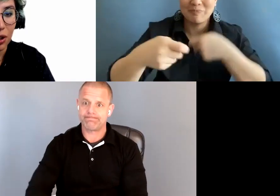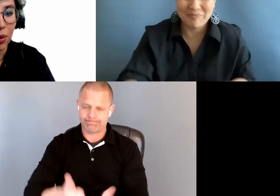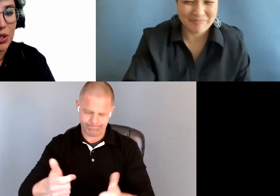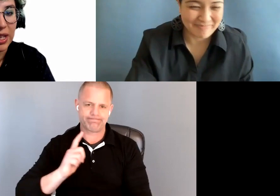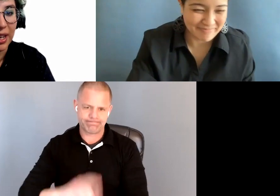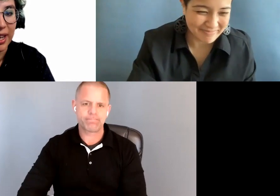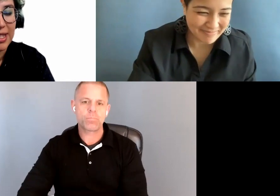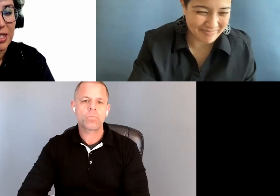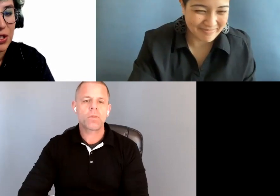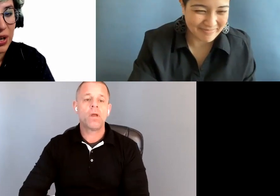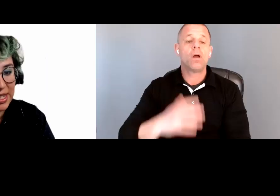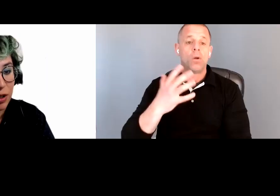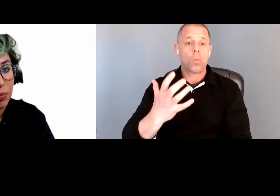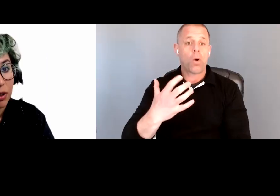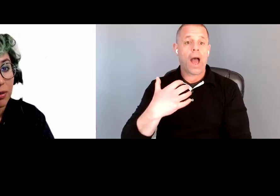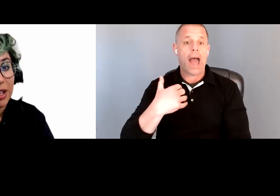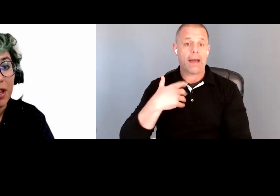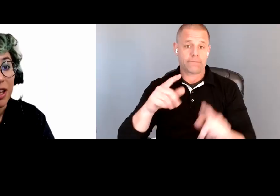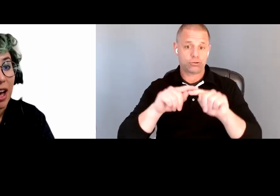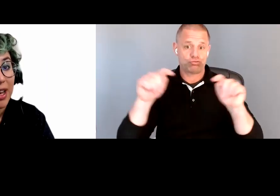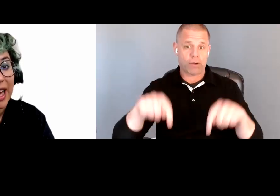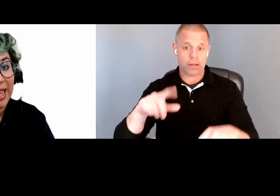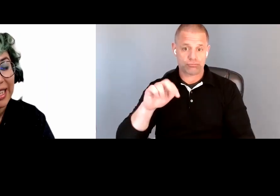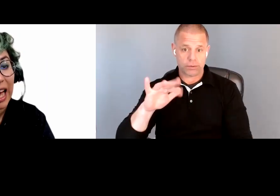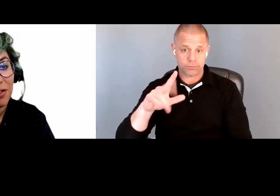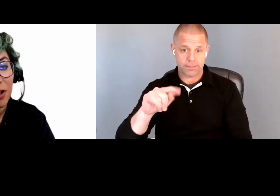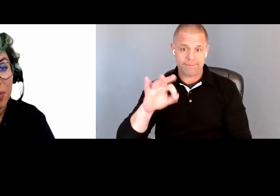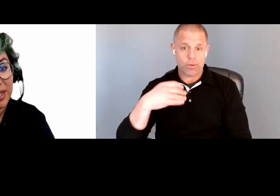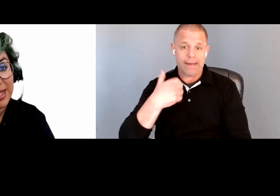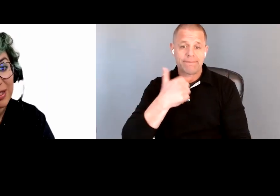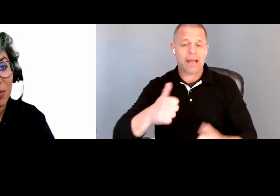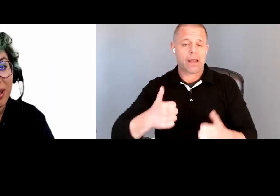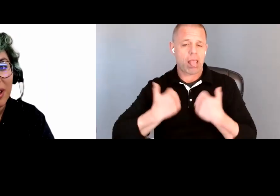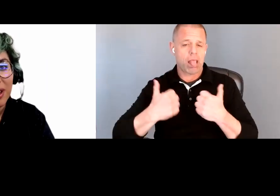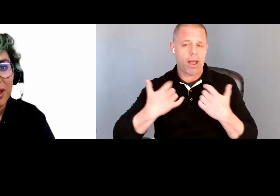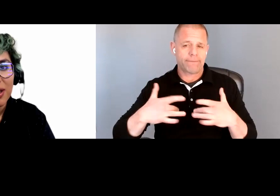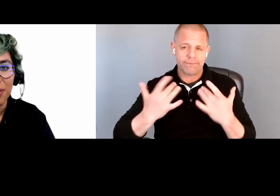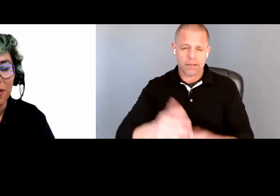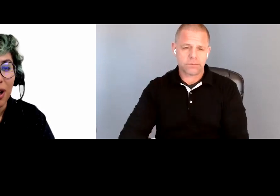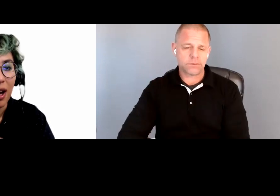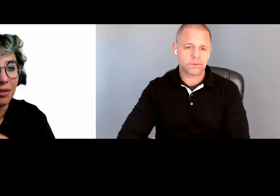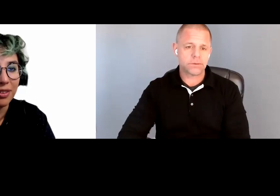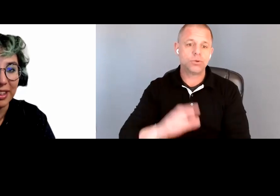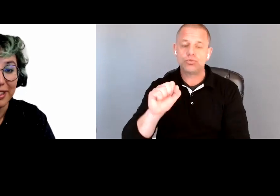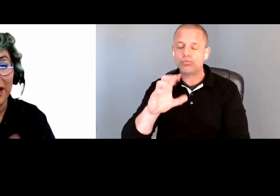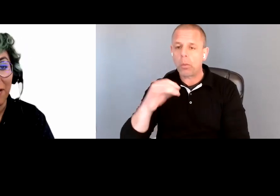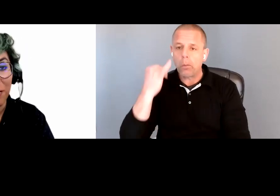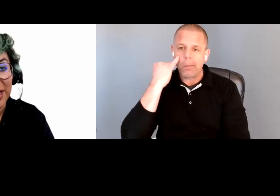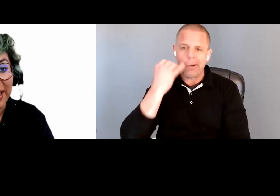You want to get a transcript if you have any live events. So if you have a live event,